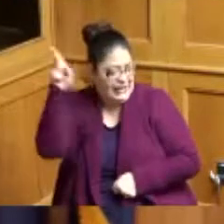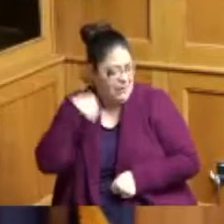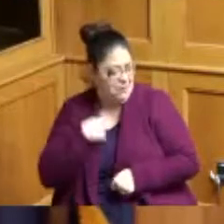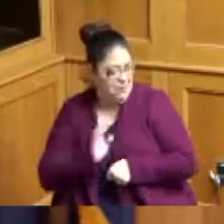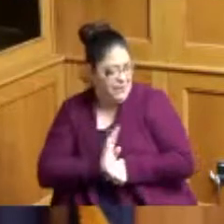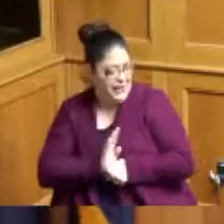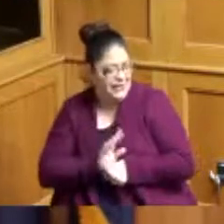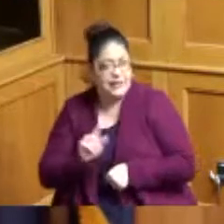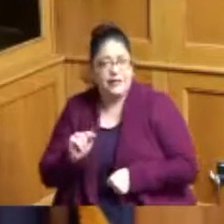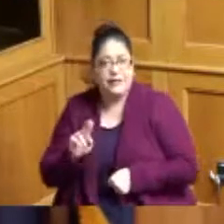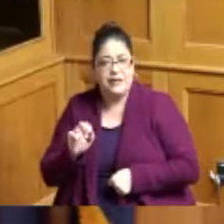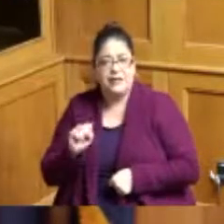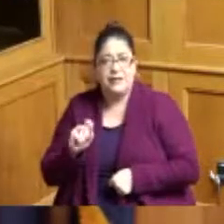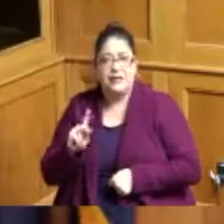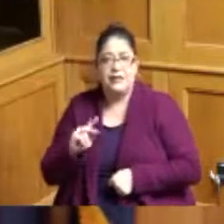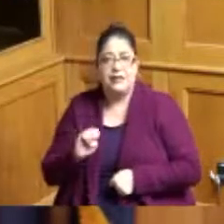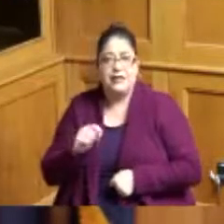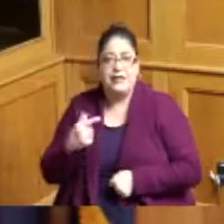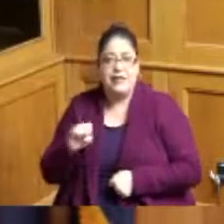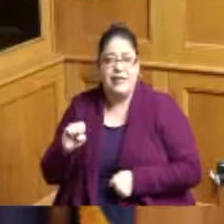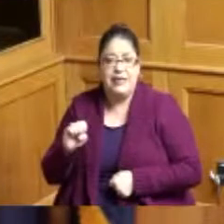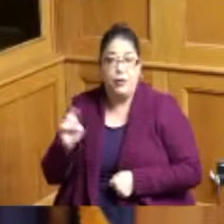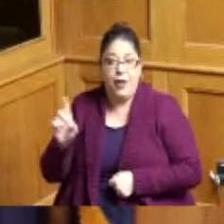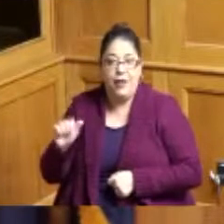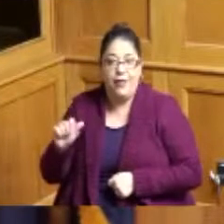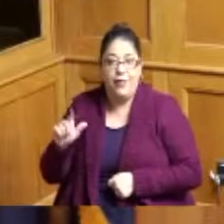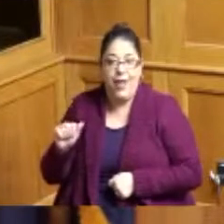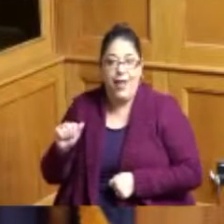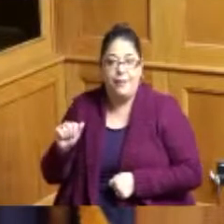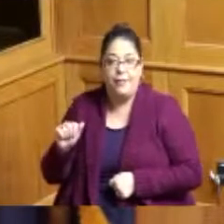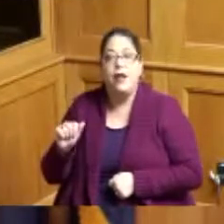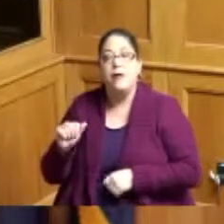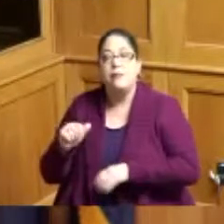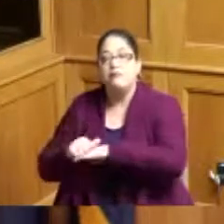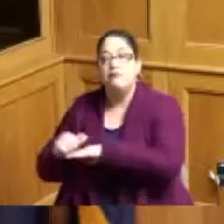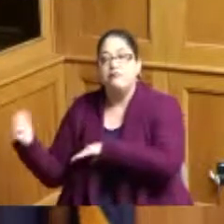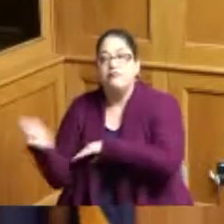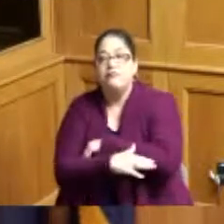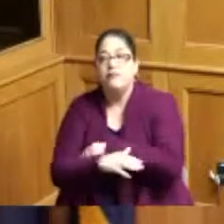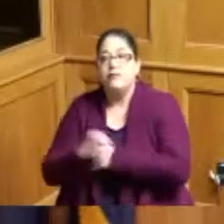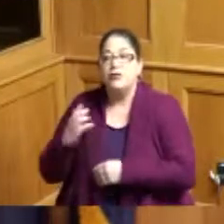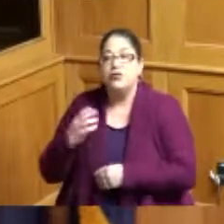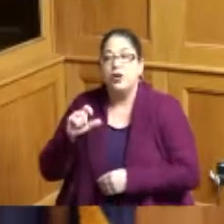Tuskegee in Alabama but I got my number two guy trained his name is Charles P Adams I will